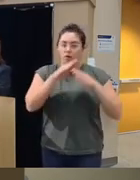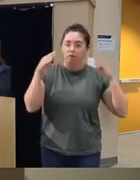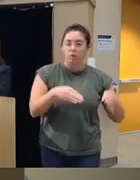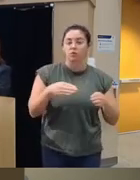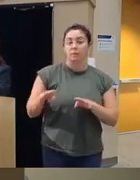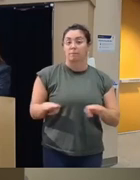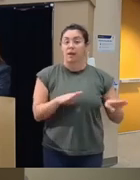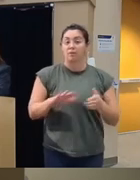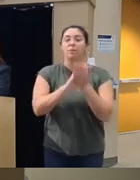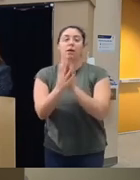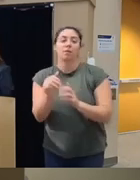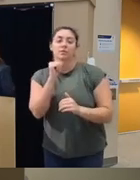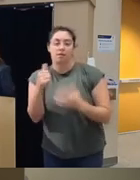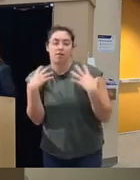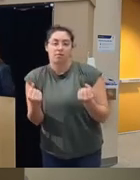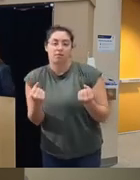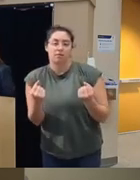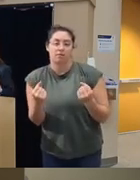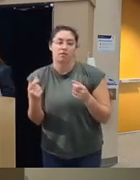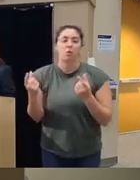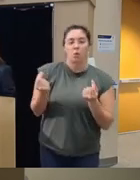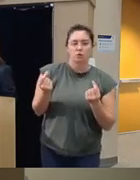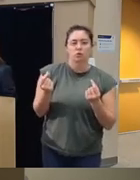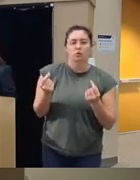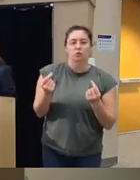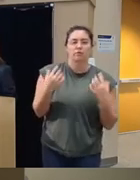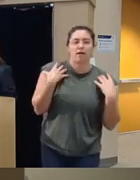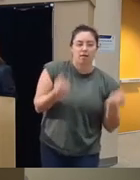it becomes unhealthy healthy and unhealthy and then it lead then it goes into the coping